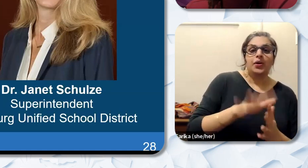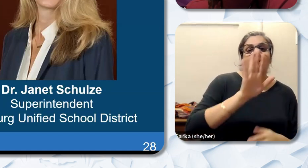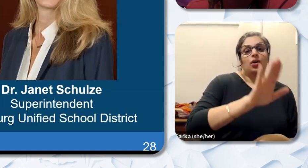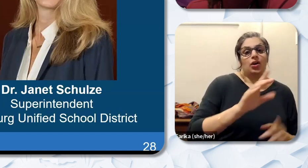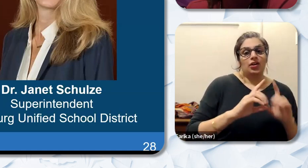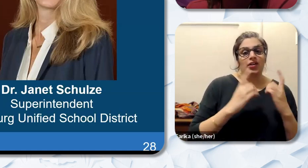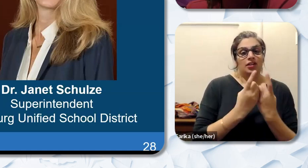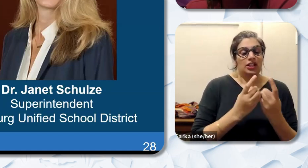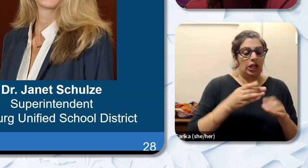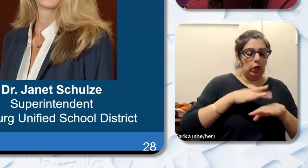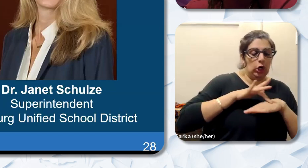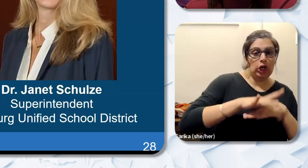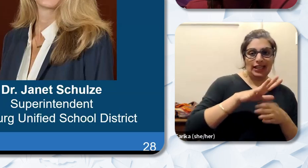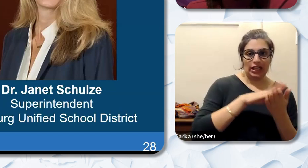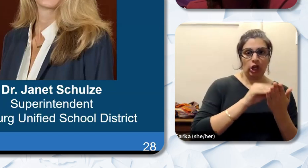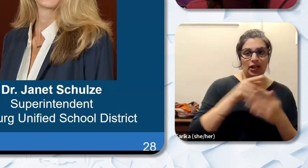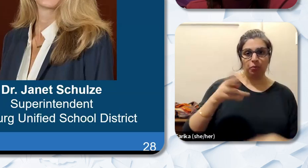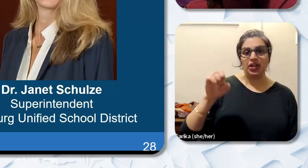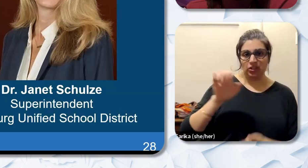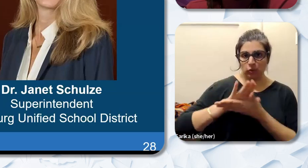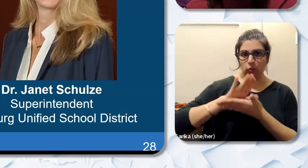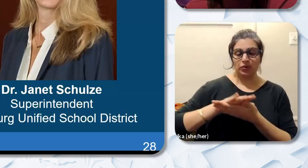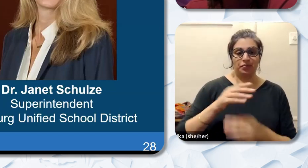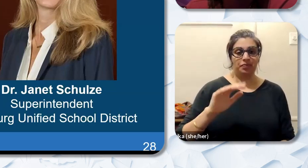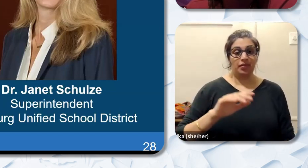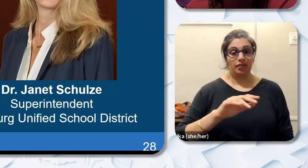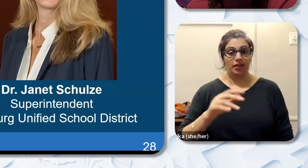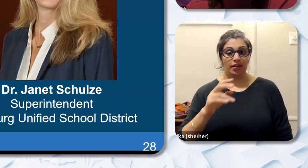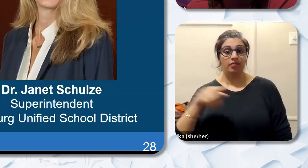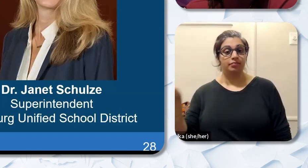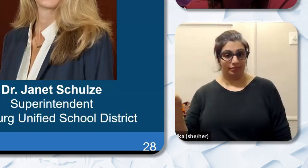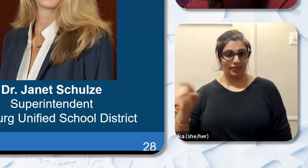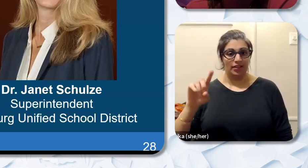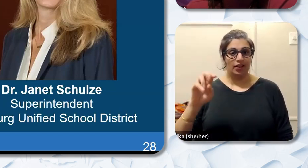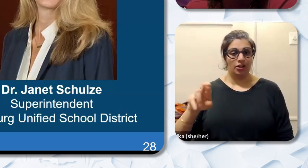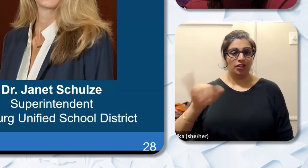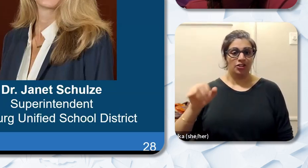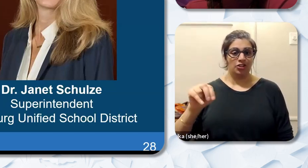preschool program. Second is Dr. Janet Schultz. Dr. Schultz has served as the proud Superintendent